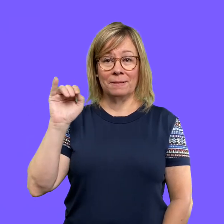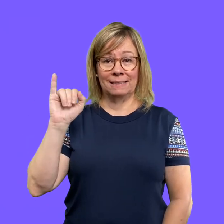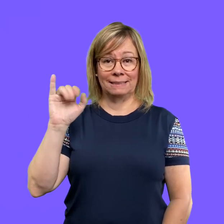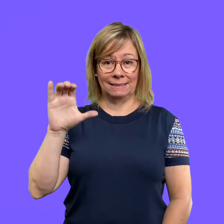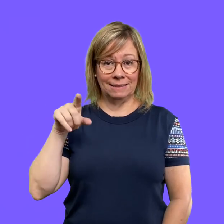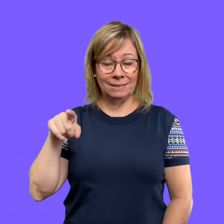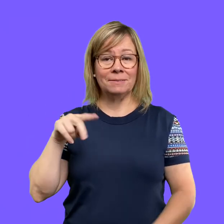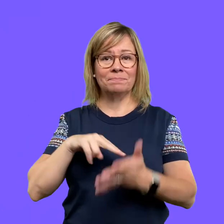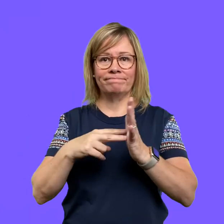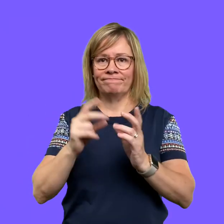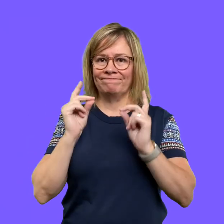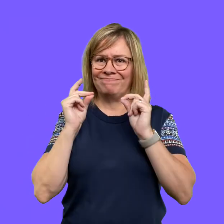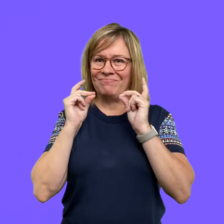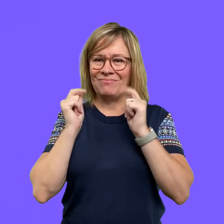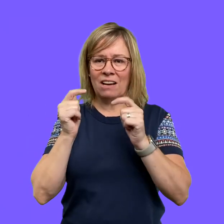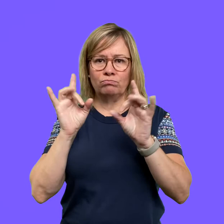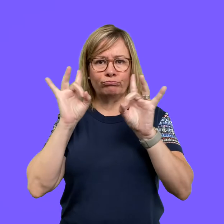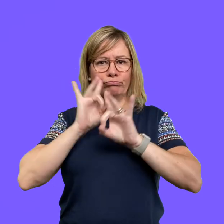Pandemic.